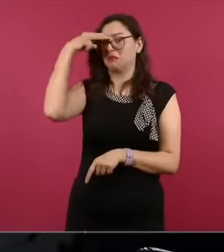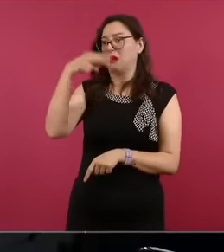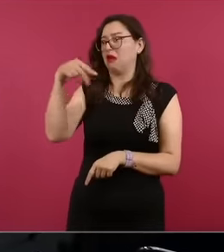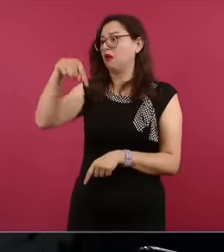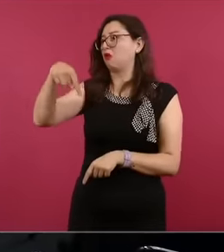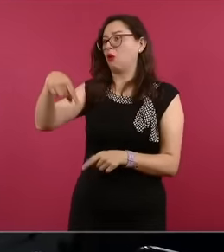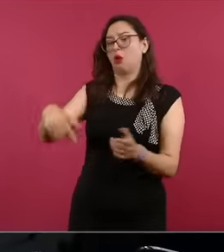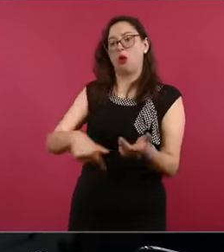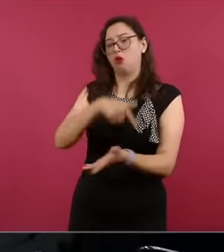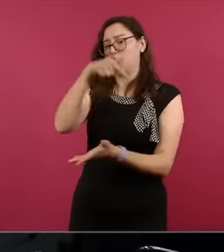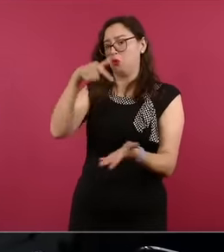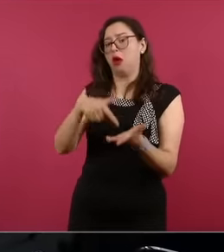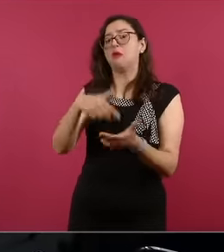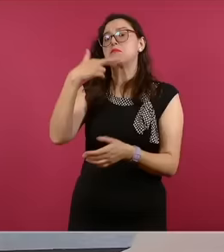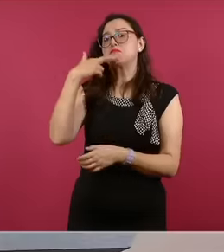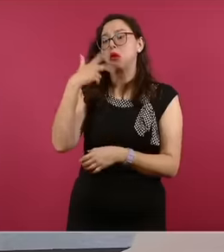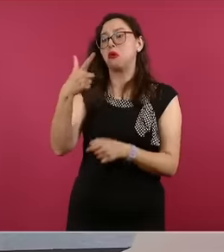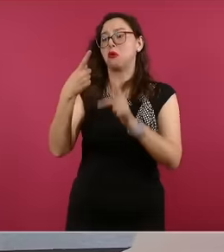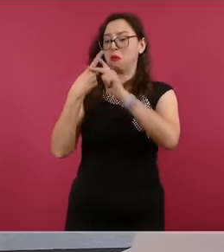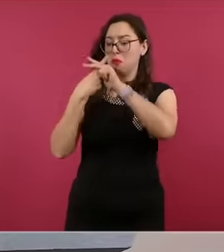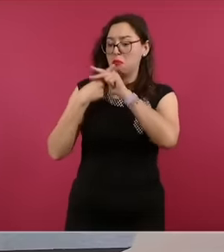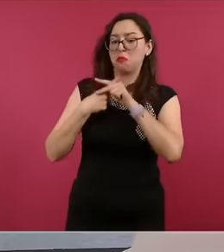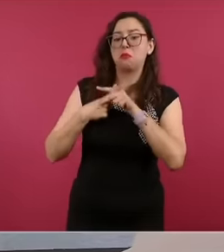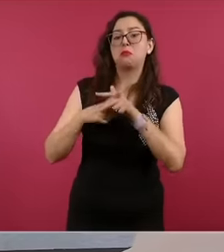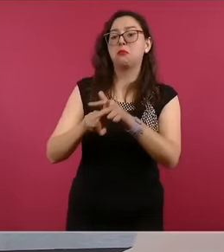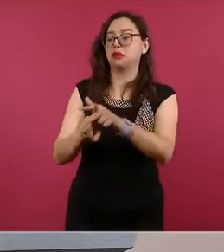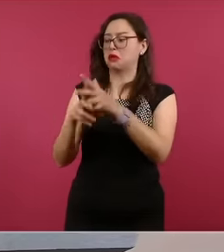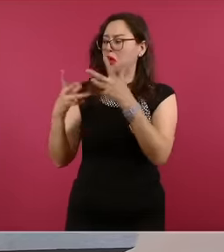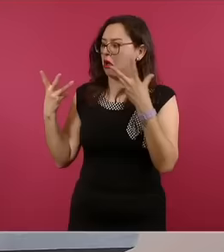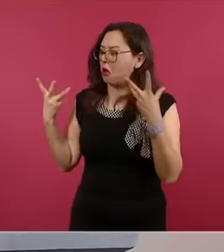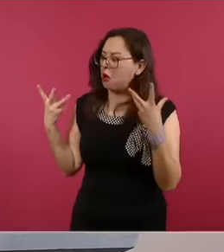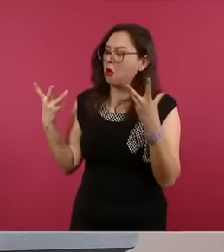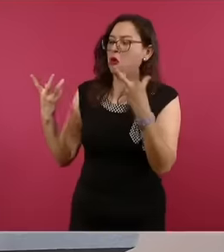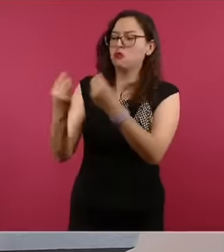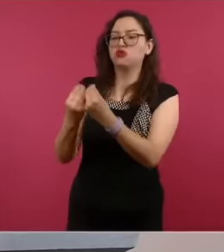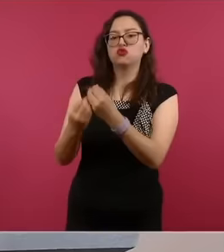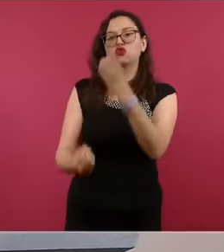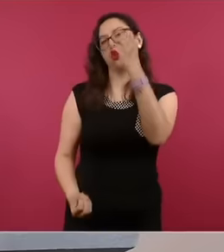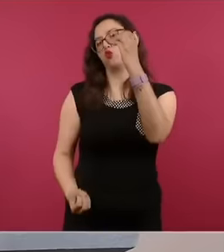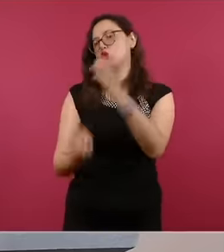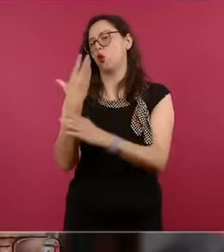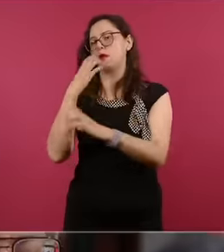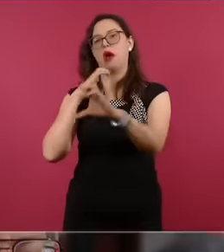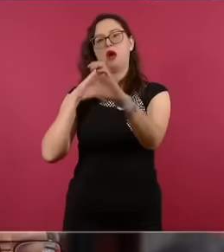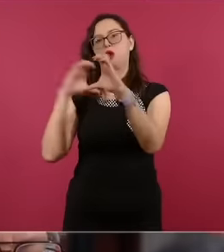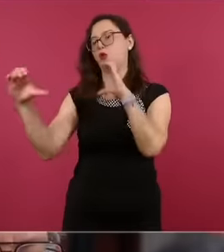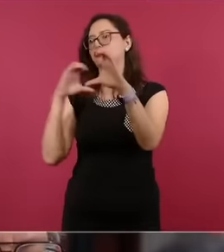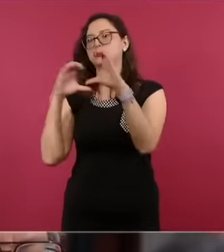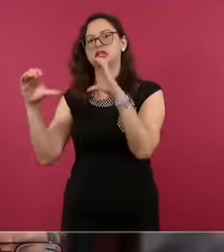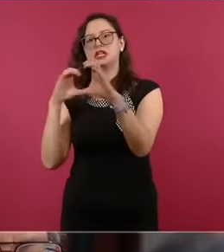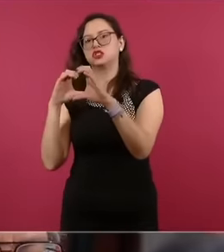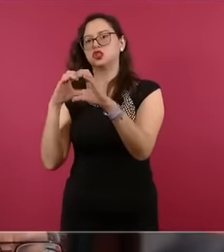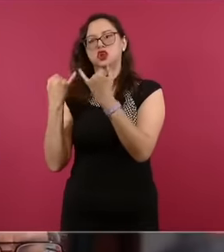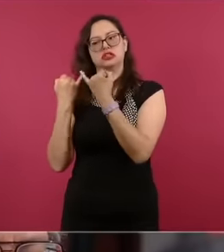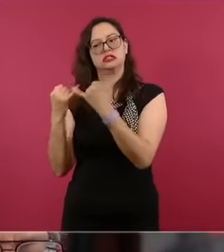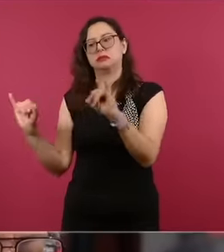it to start to this great alternative and independent communication mandate, Mr. President,